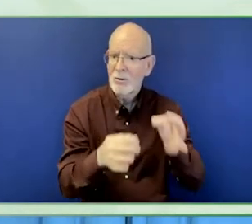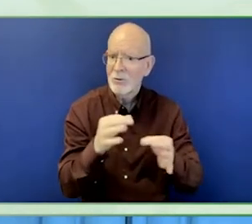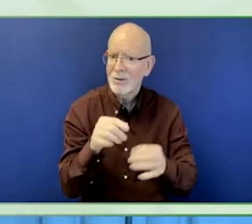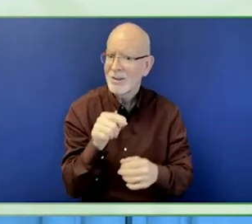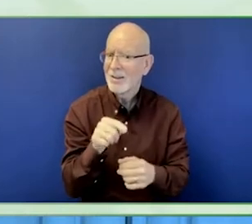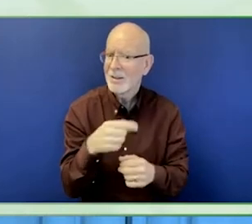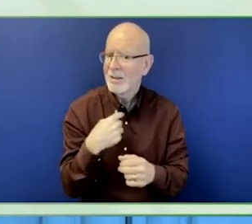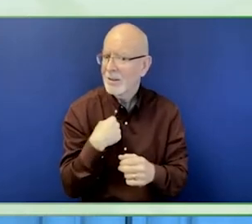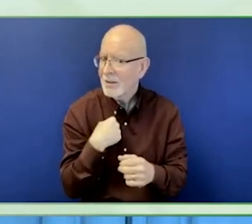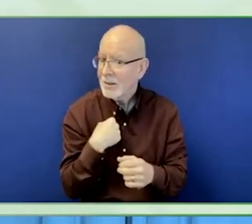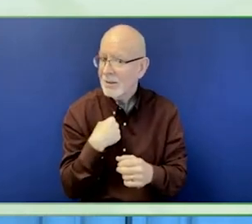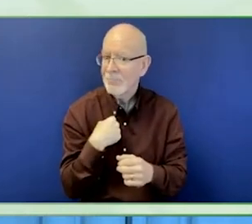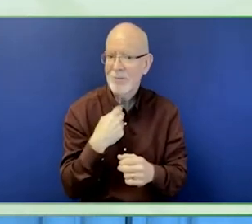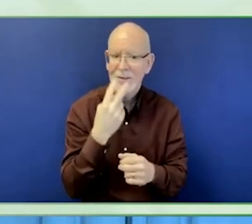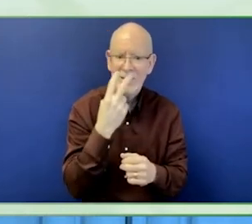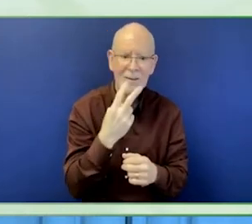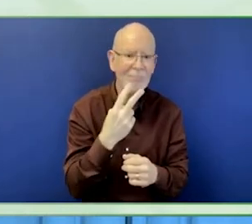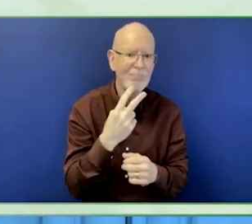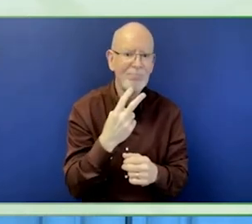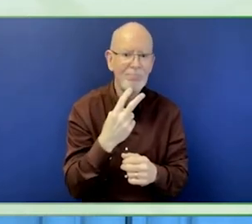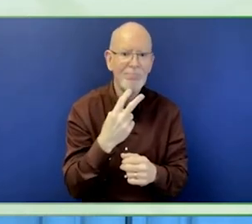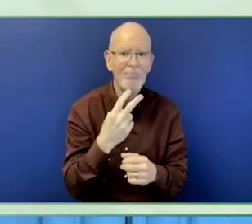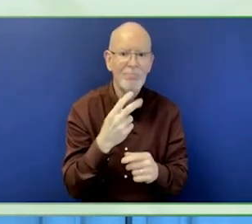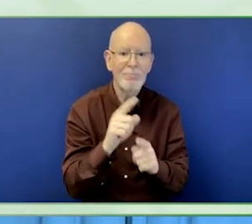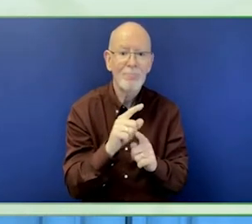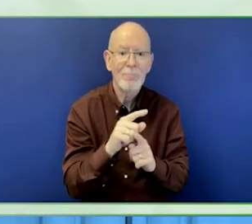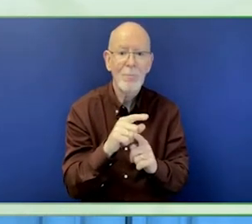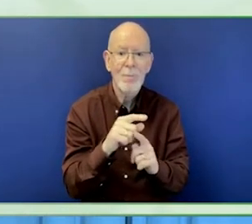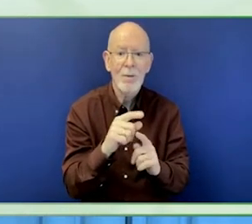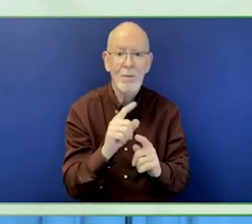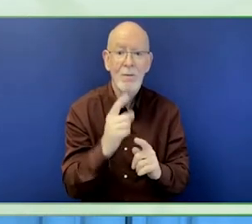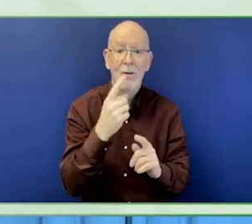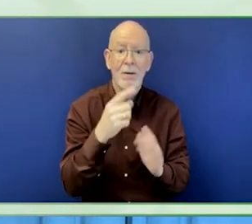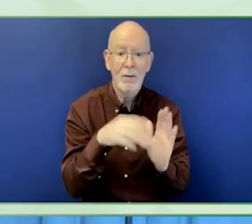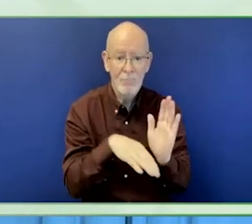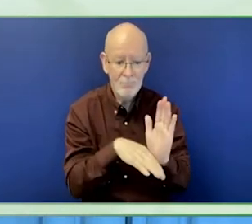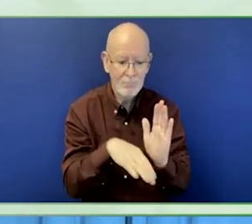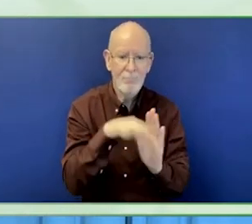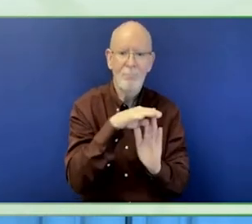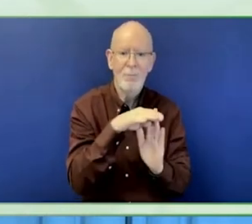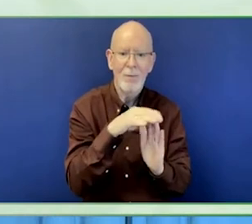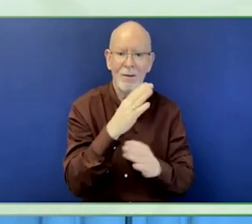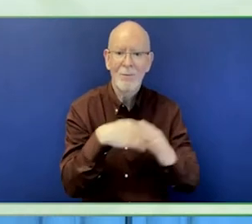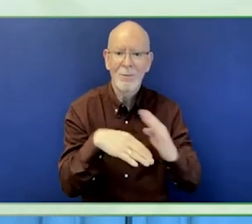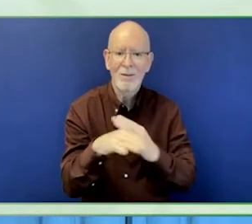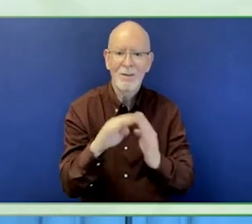I would like to just take a quick moment to talk about the criteria that we used to assess disability inclusion.